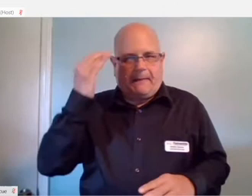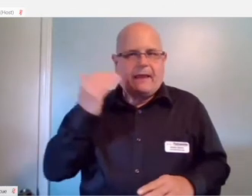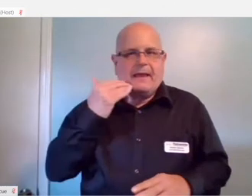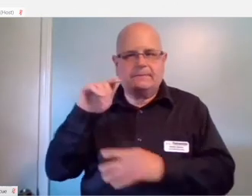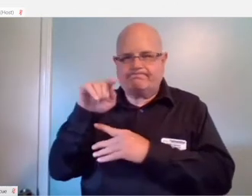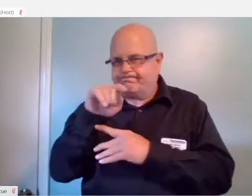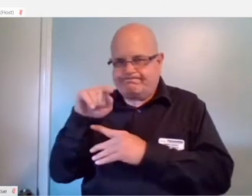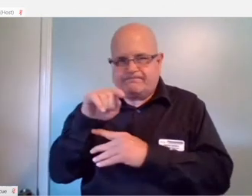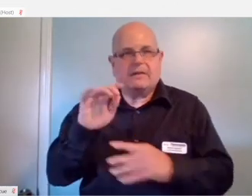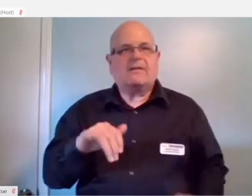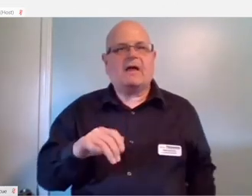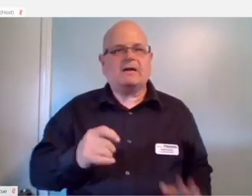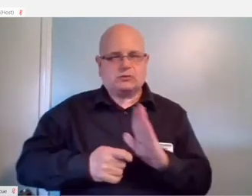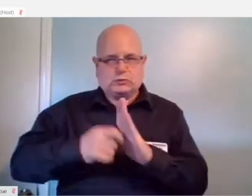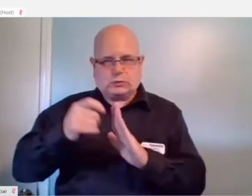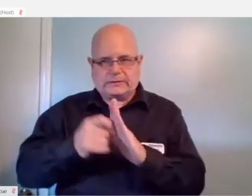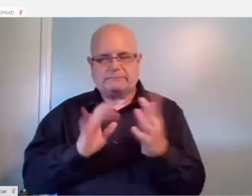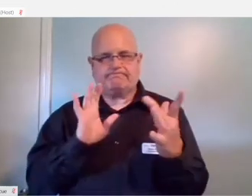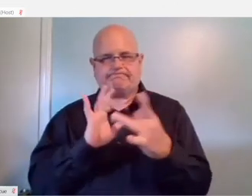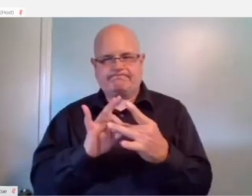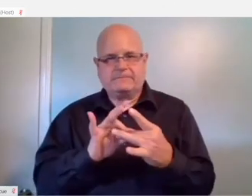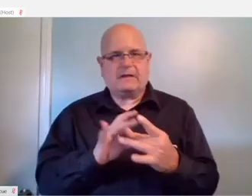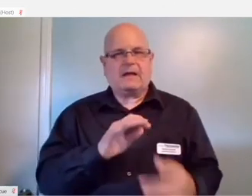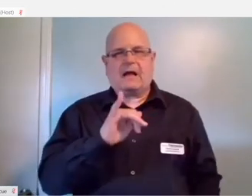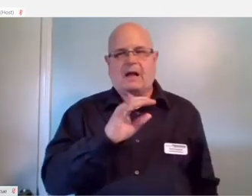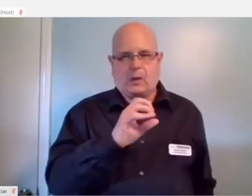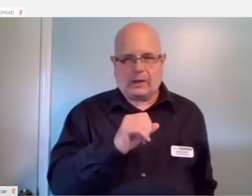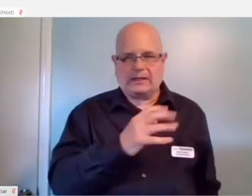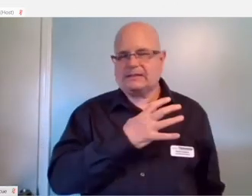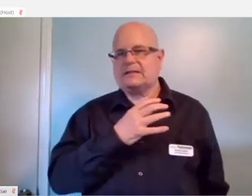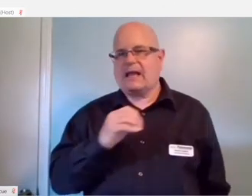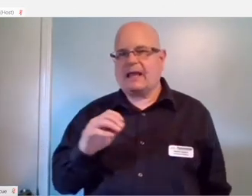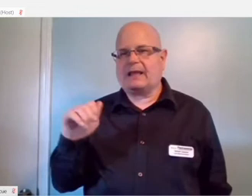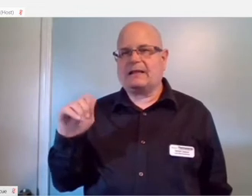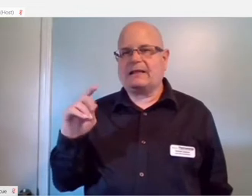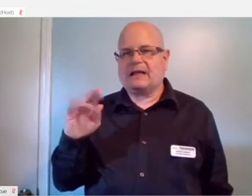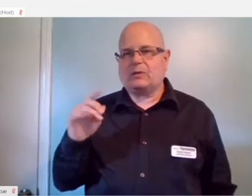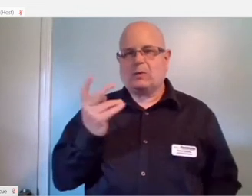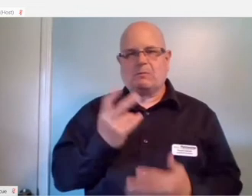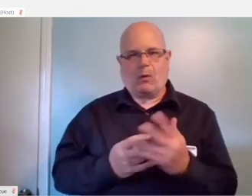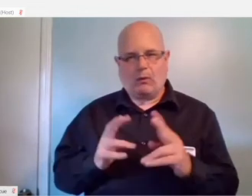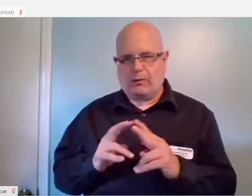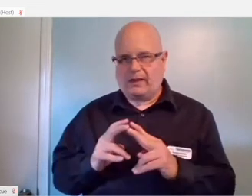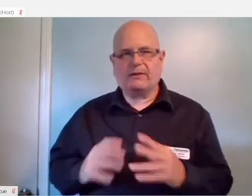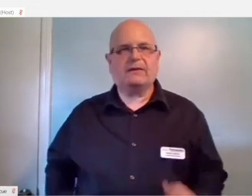And it's the only switch interface that works with both IOS and Android mobile devices.